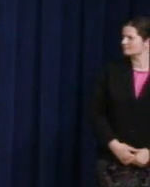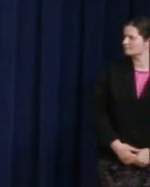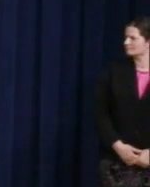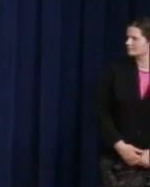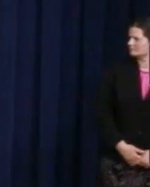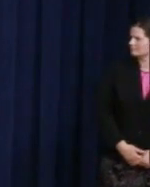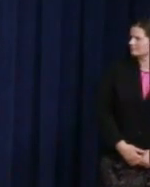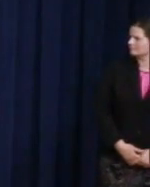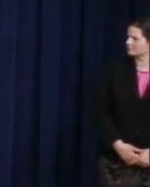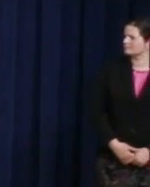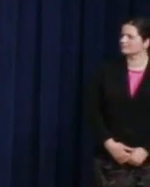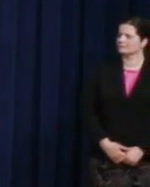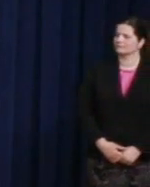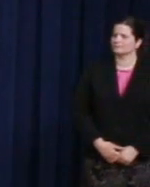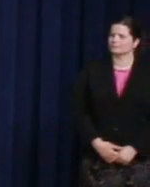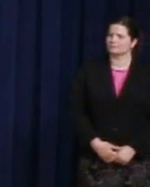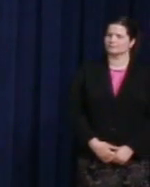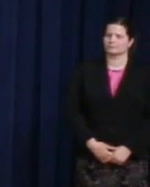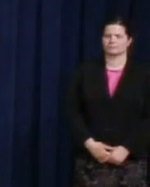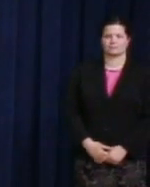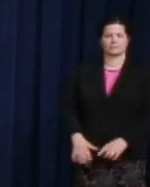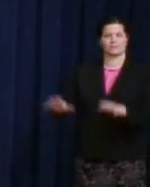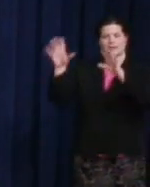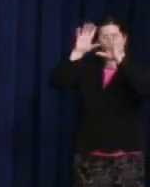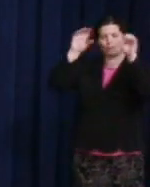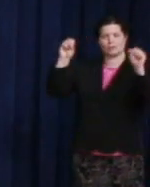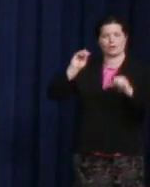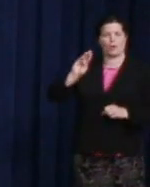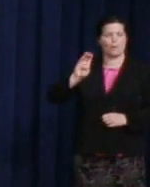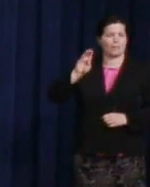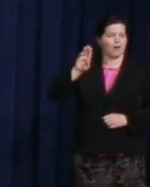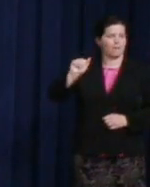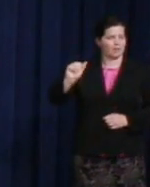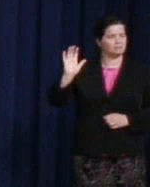When President Obama posthumously awarded Harvey Milk the Medal of Honor in 2009,